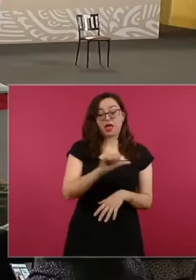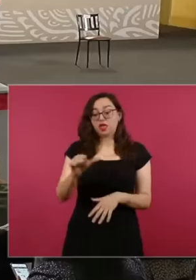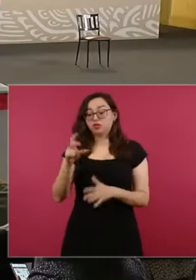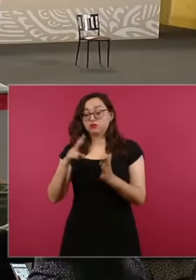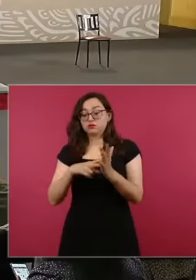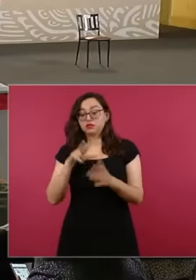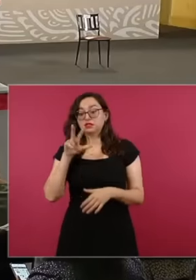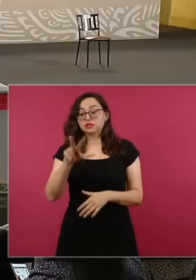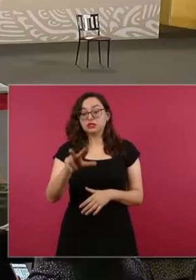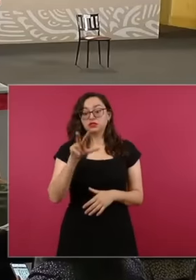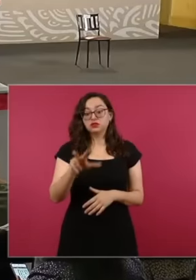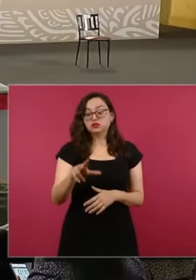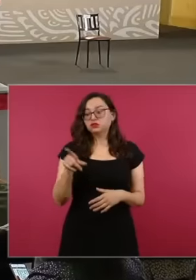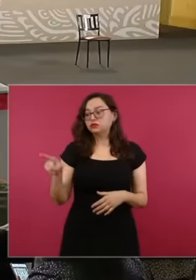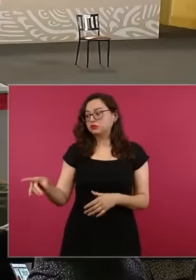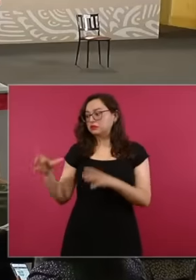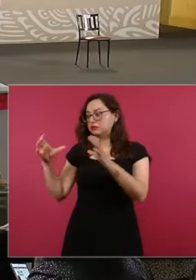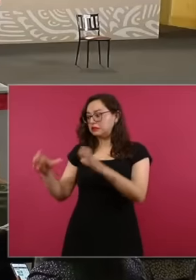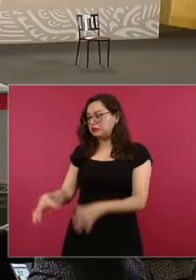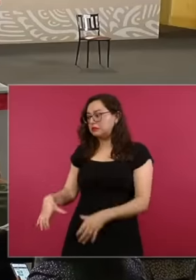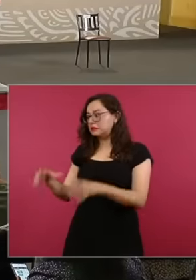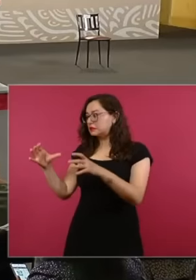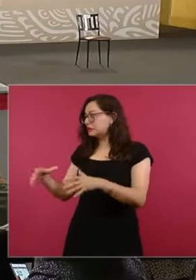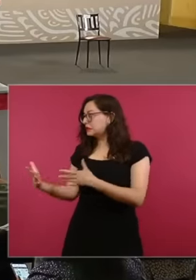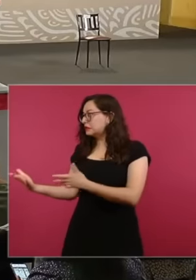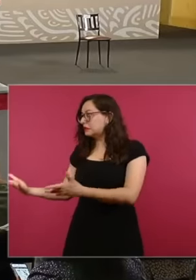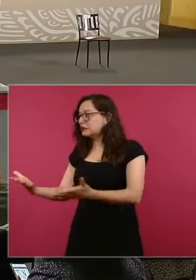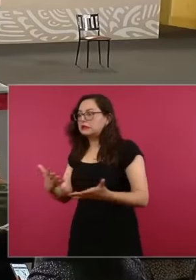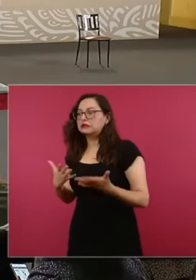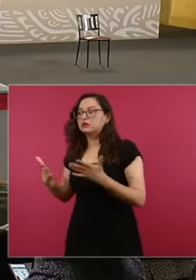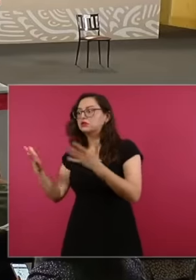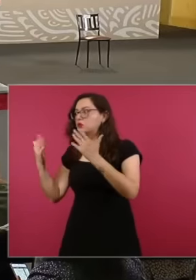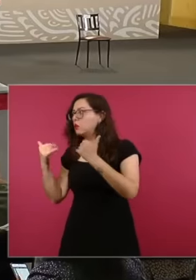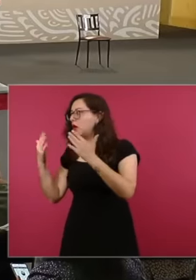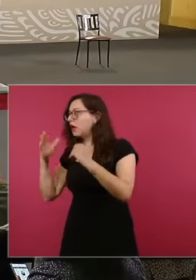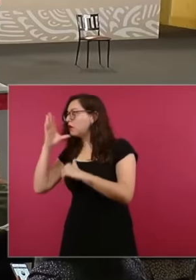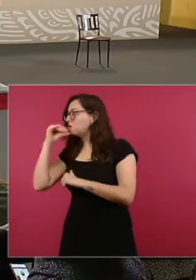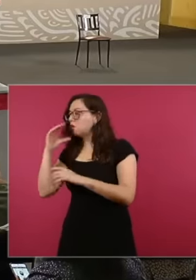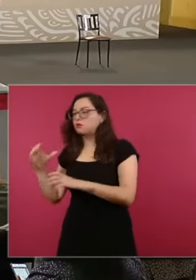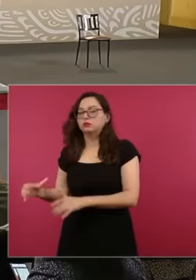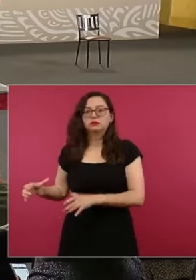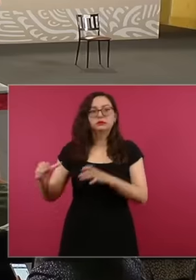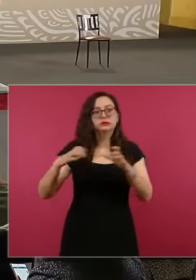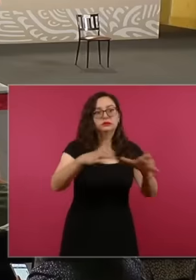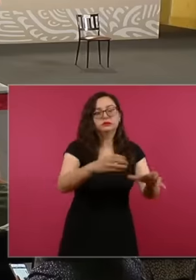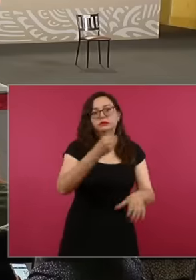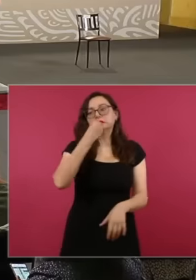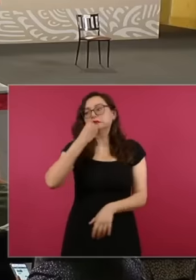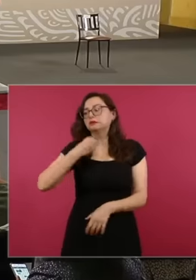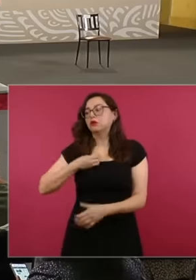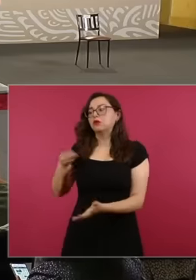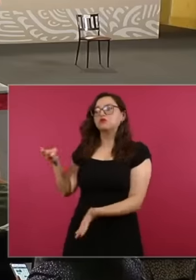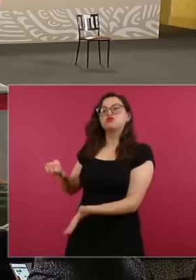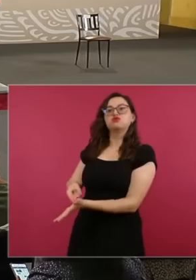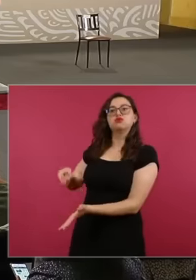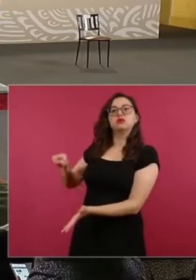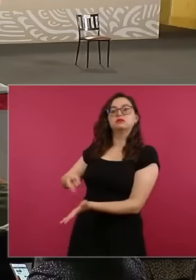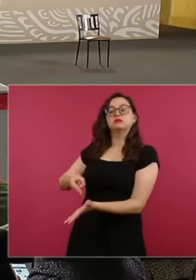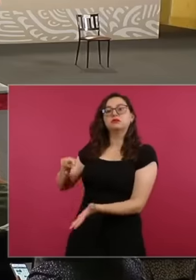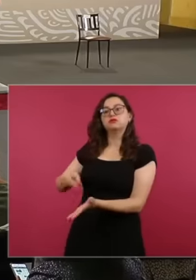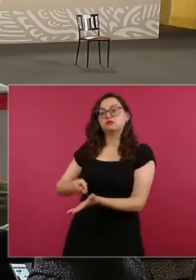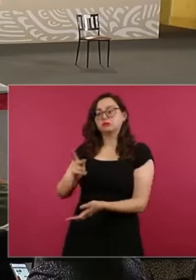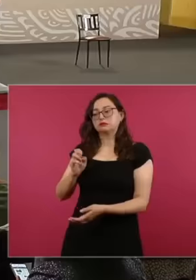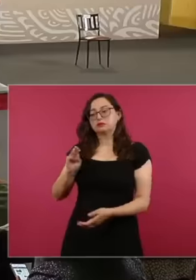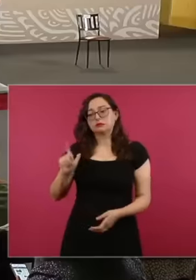comply, it paid more than 2,800 million pesos in fines and penalties for not being able to comply with